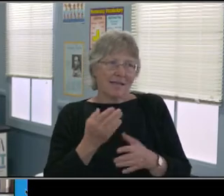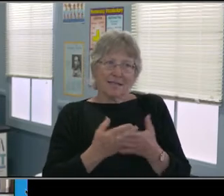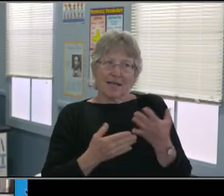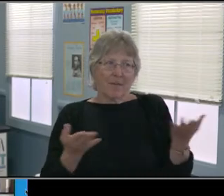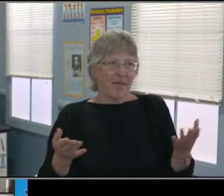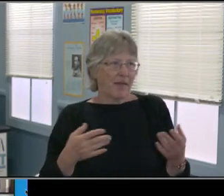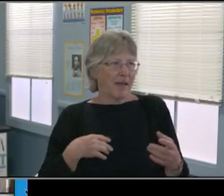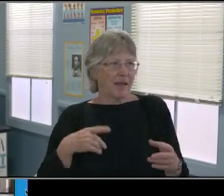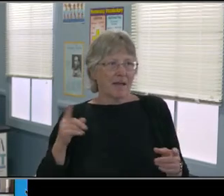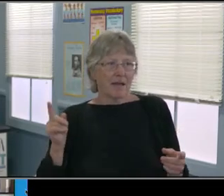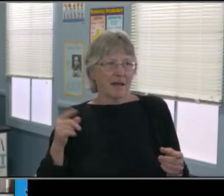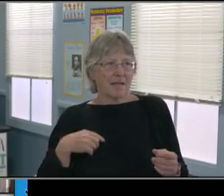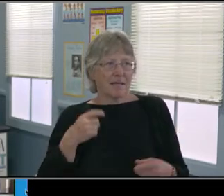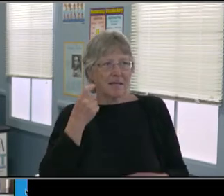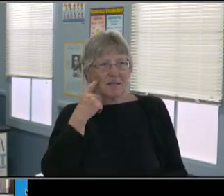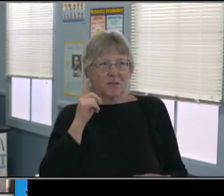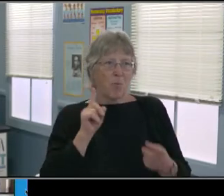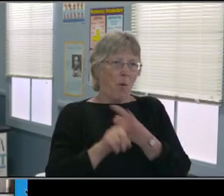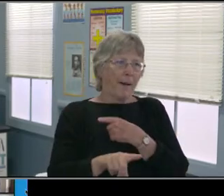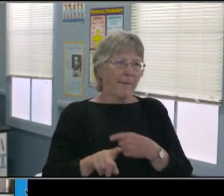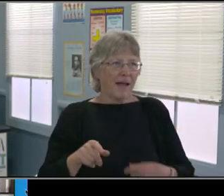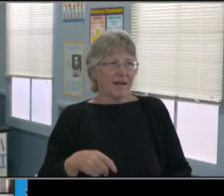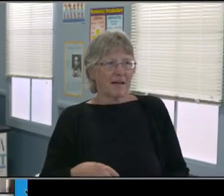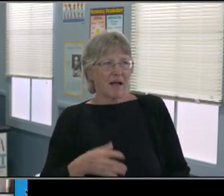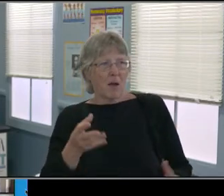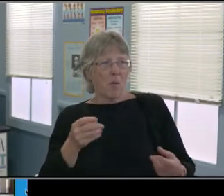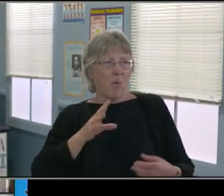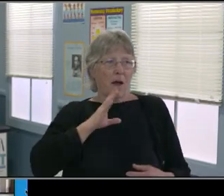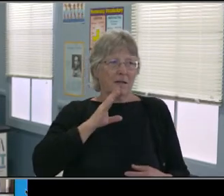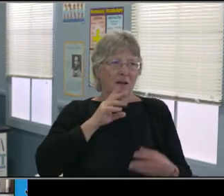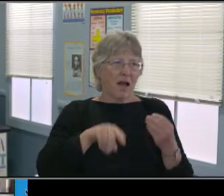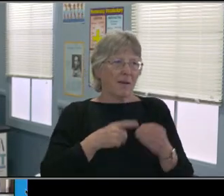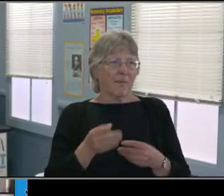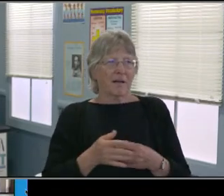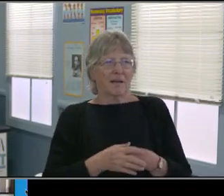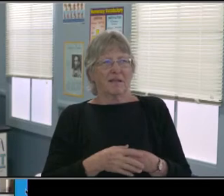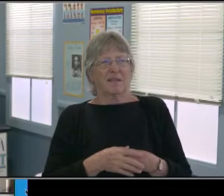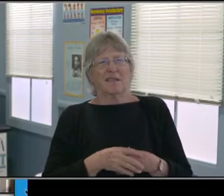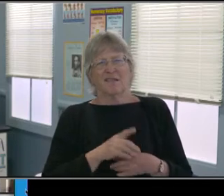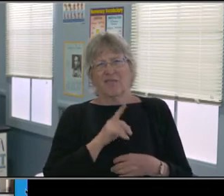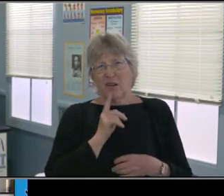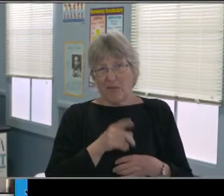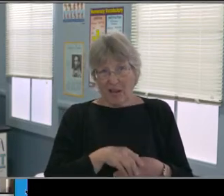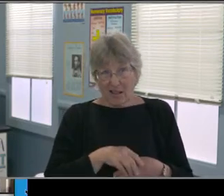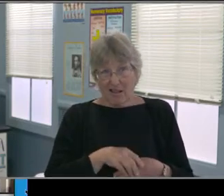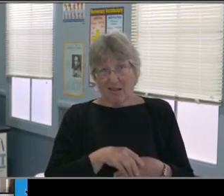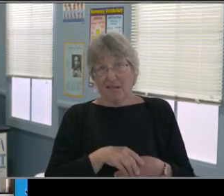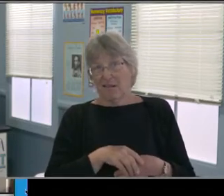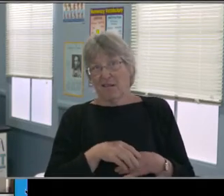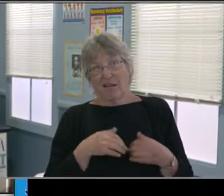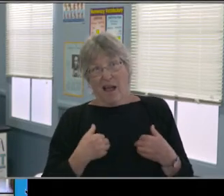maybe having something be a Zoom that's a series, but it's just a little bit more difficult to do that, especially because this presentations